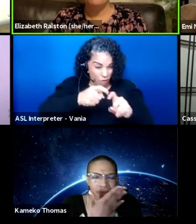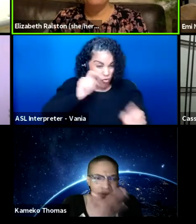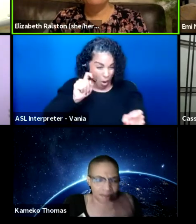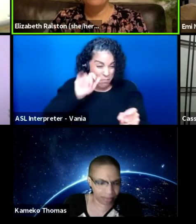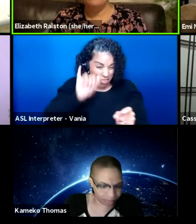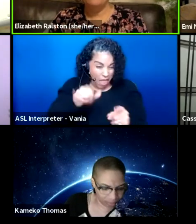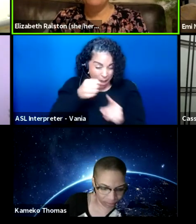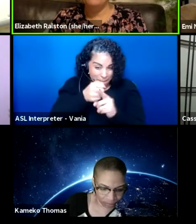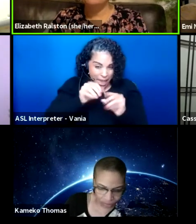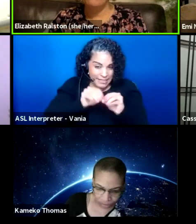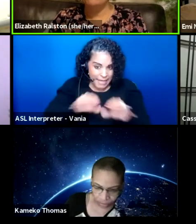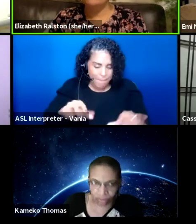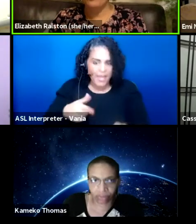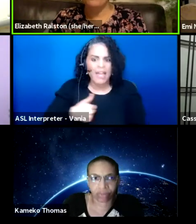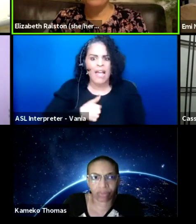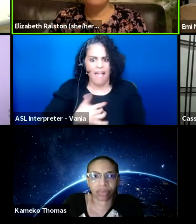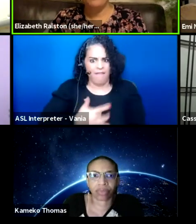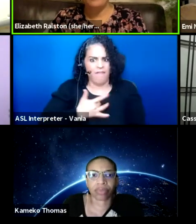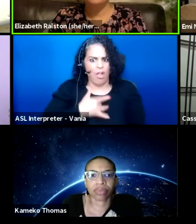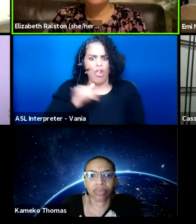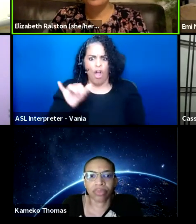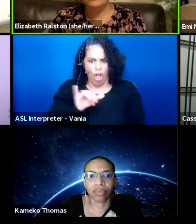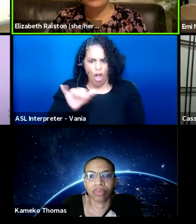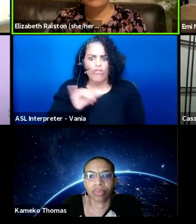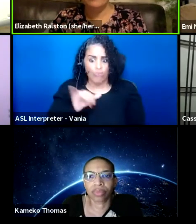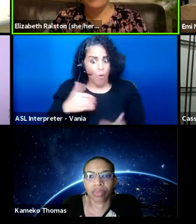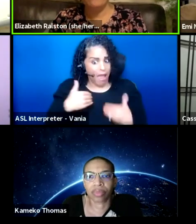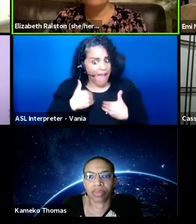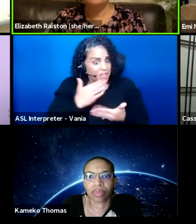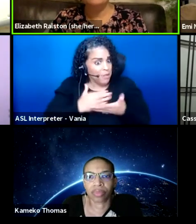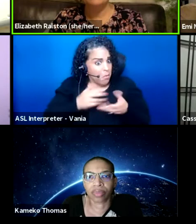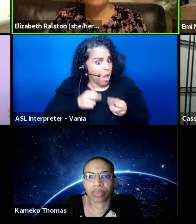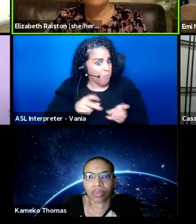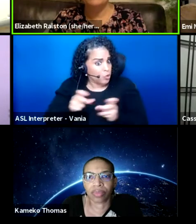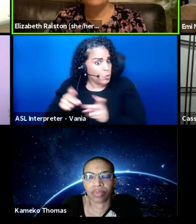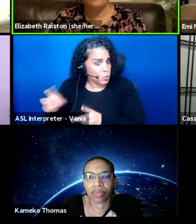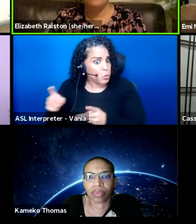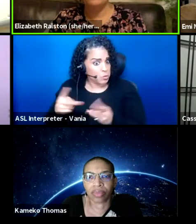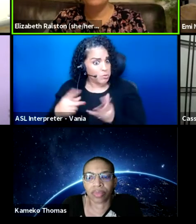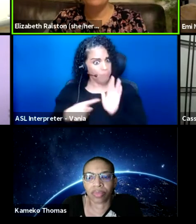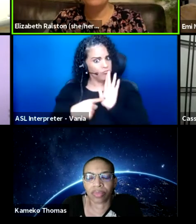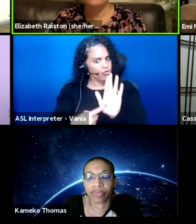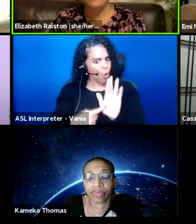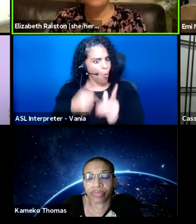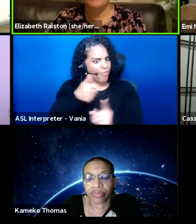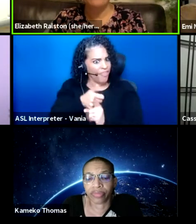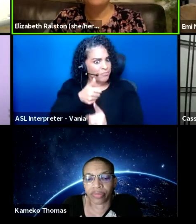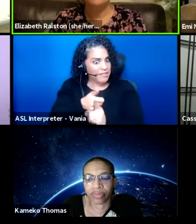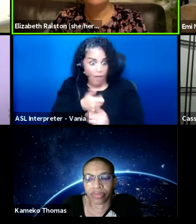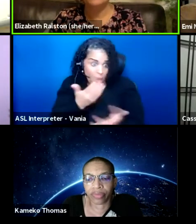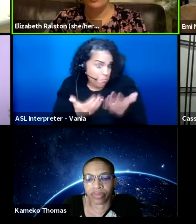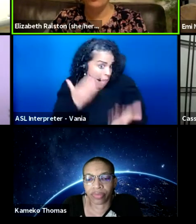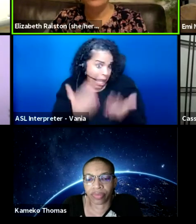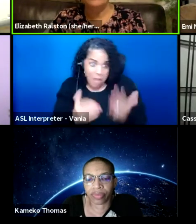I feel like there's also been opportunities that have presented themselves that may not have done so